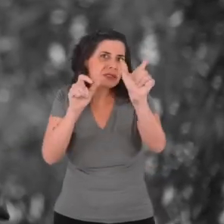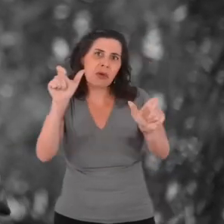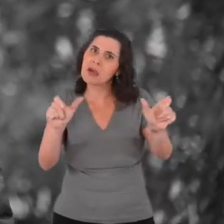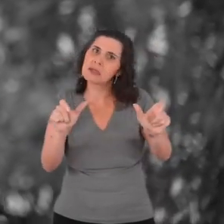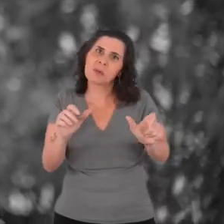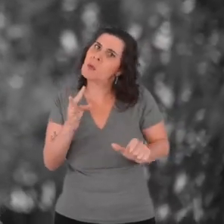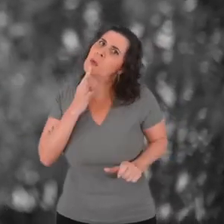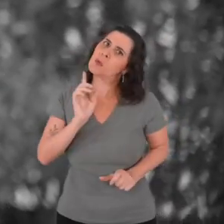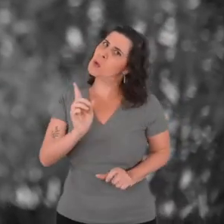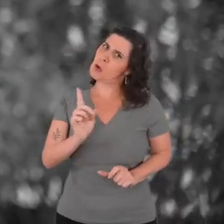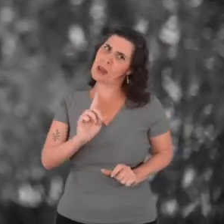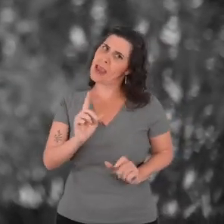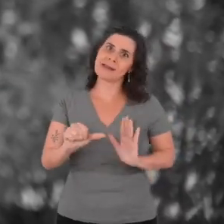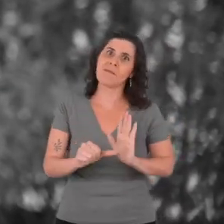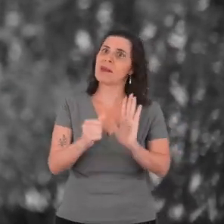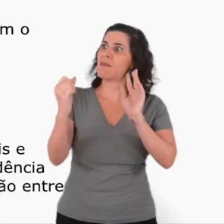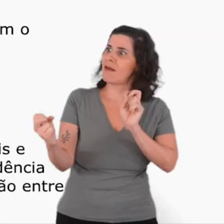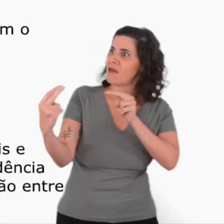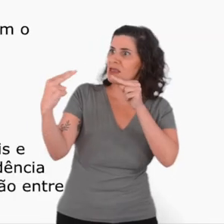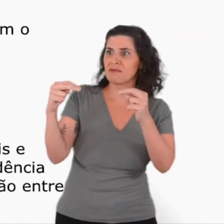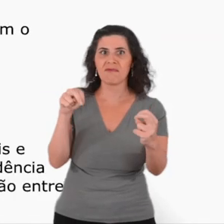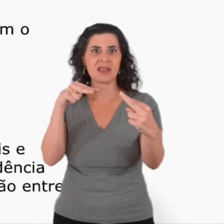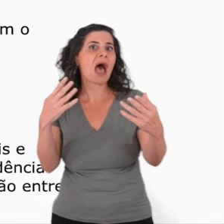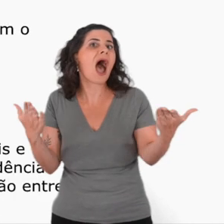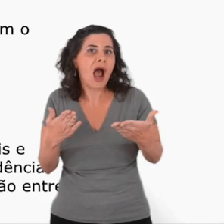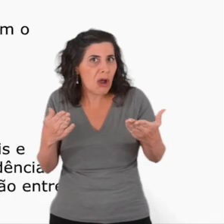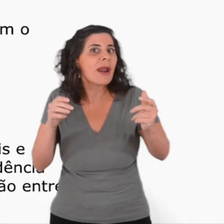today you can do that too, get to know each other,